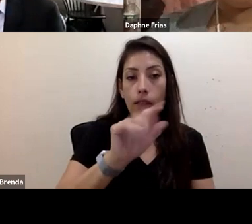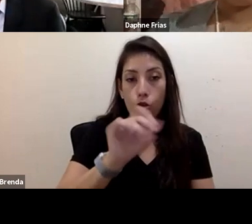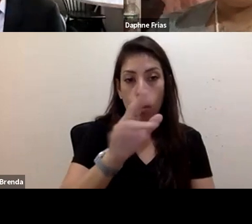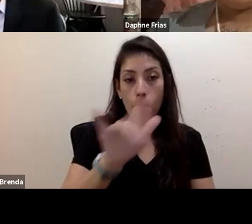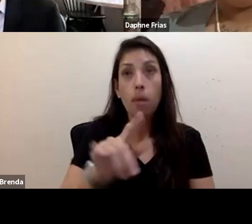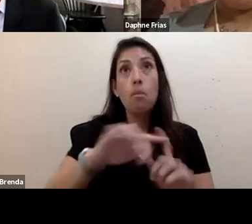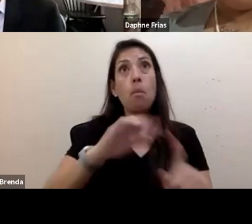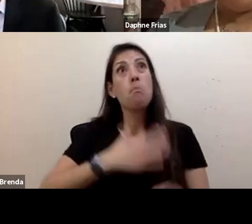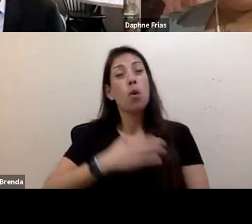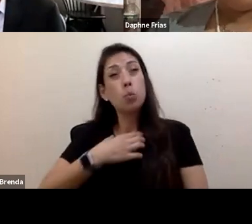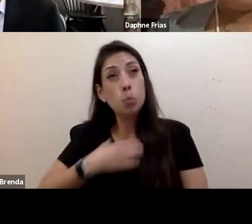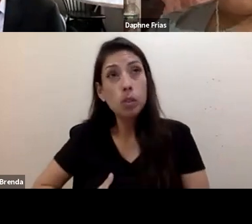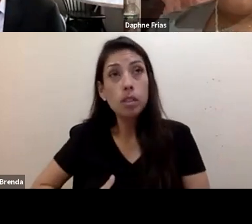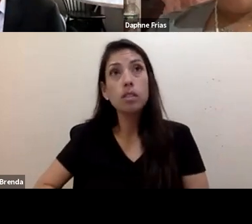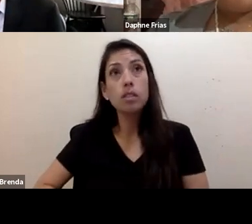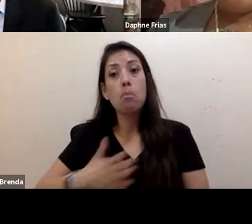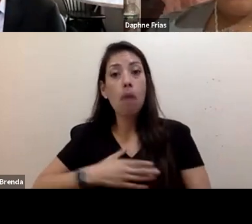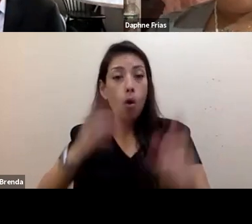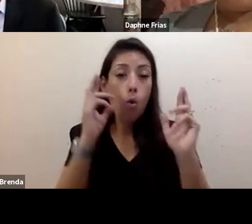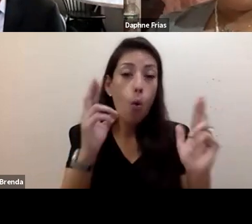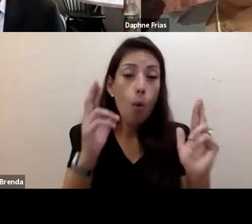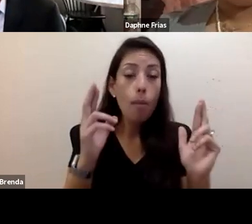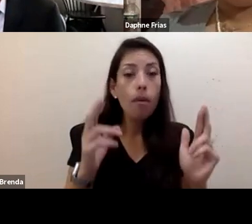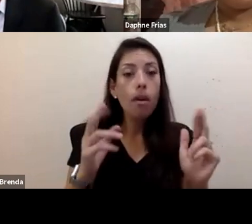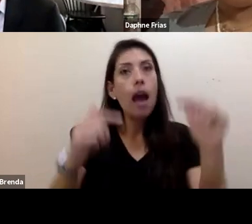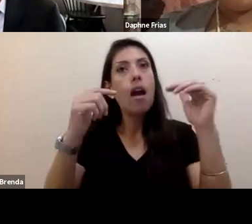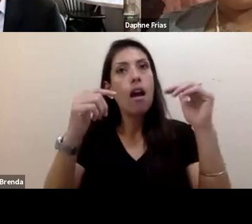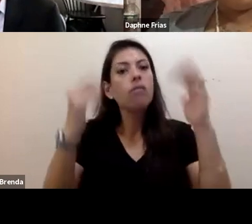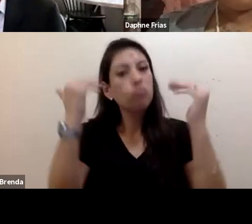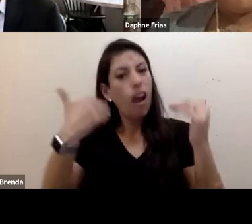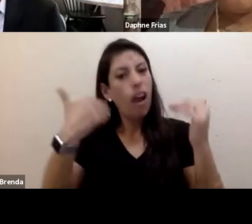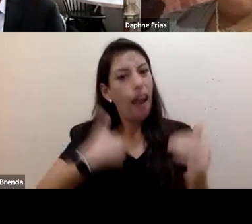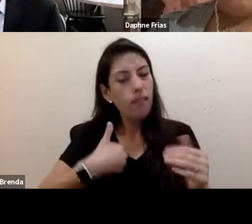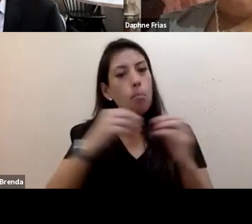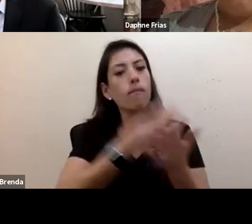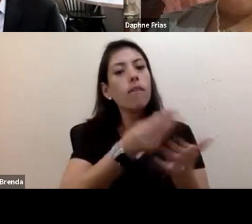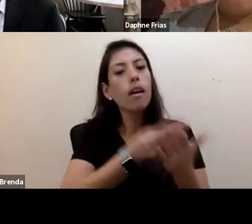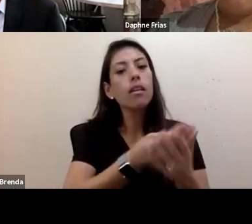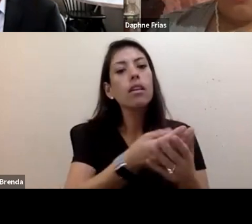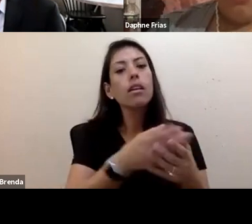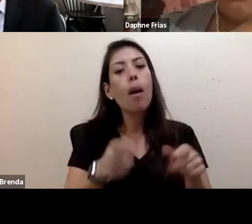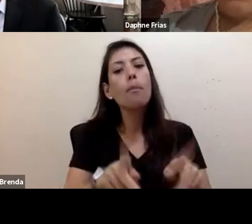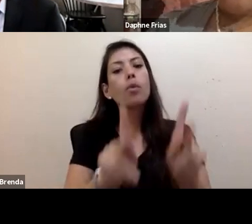that there are more funding opportunities to exclusively bring young people to the table,